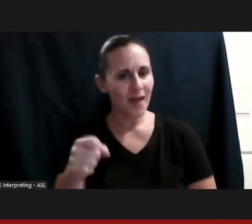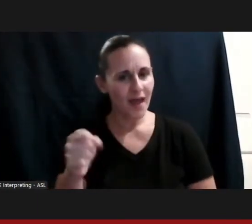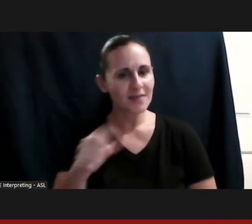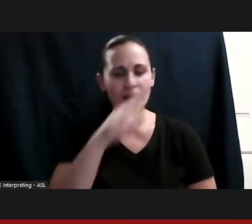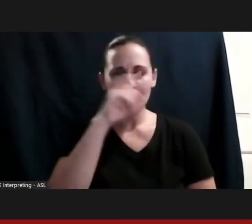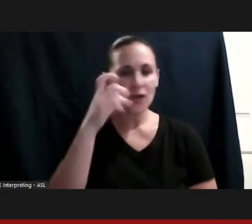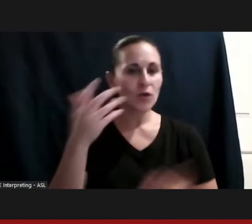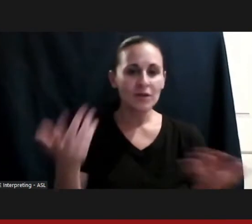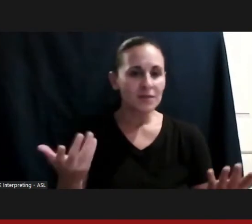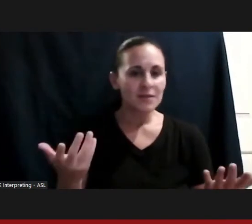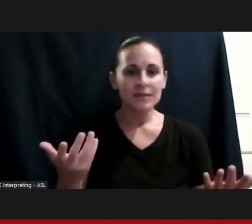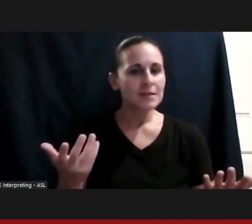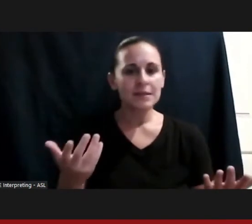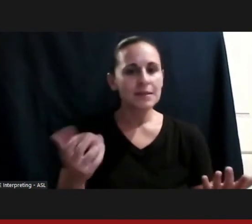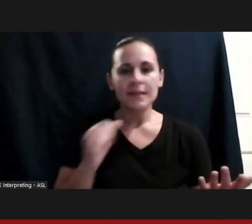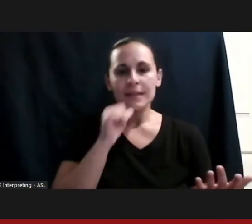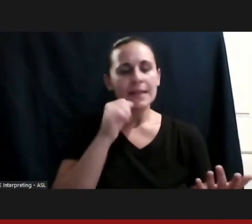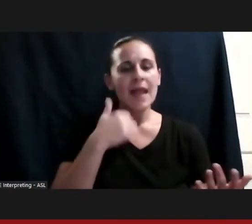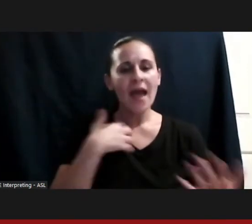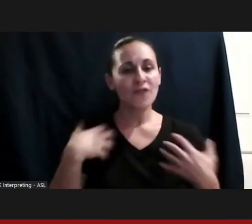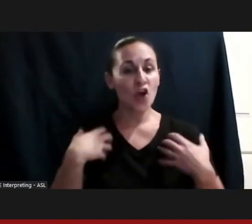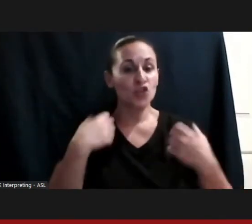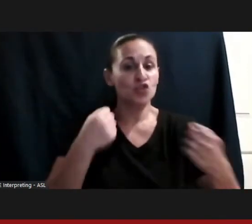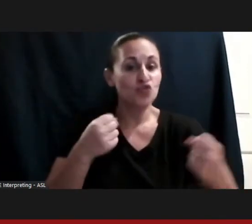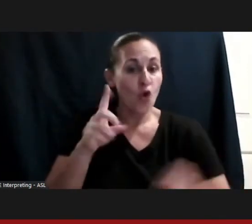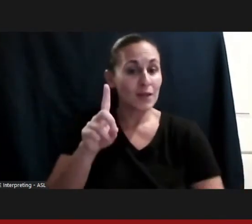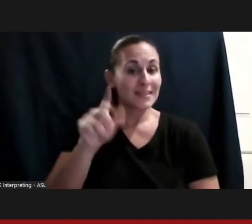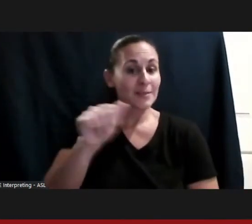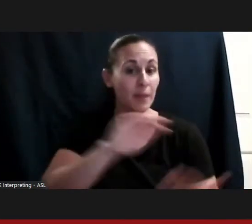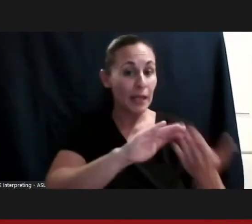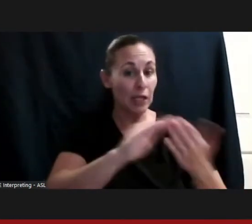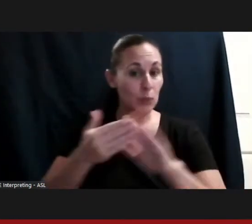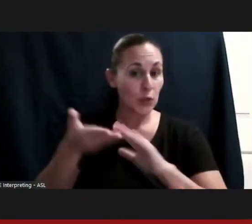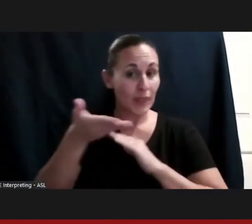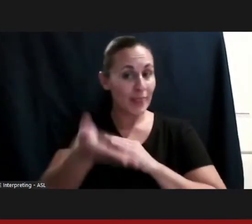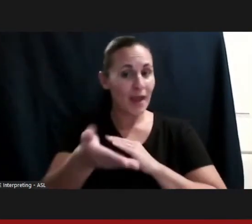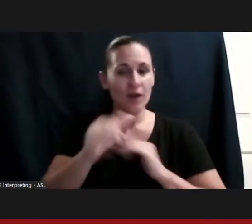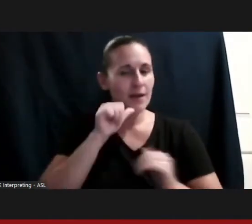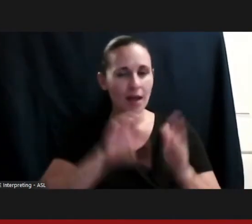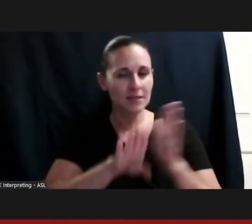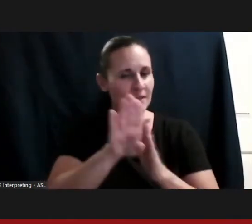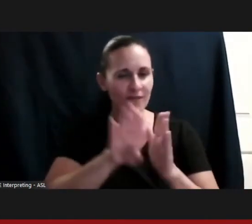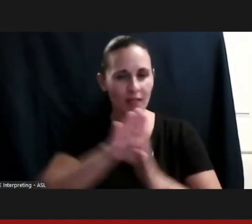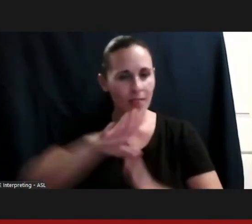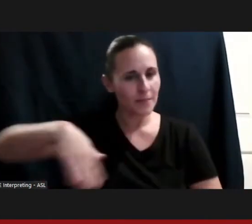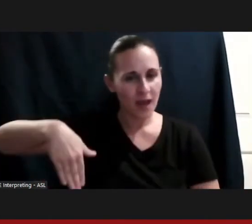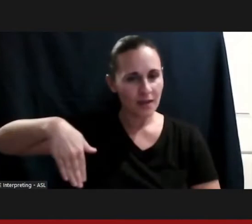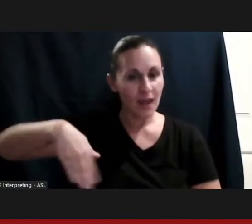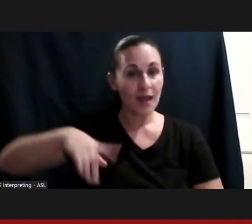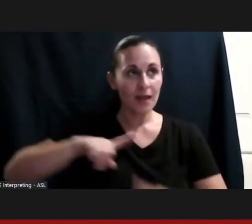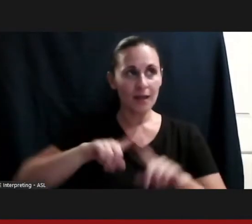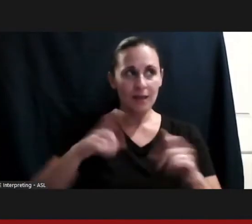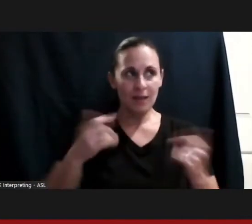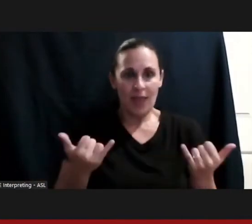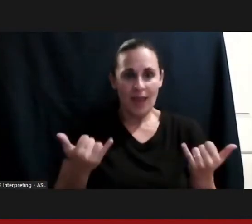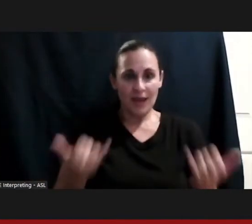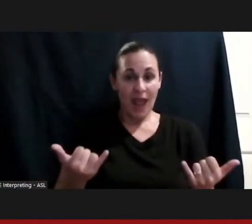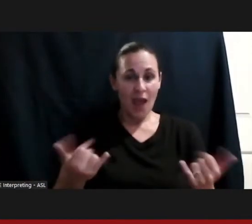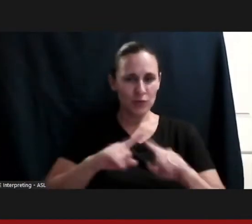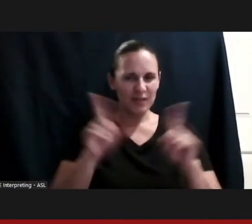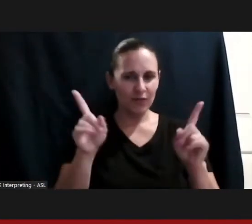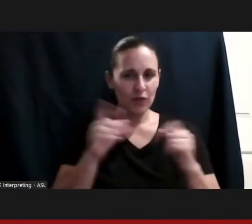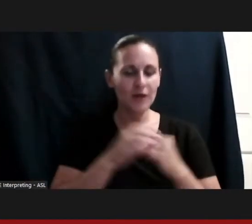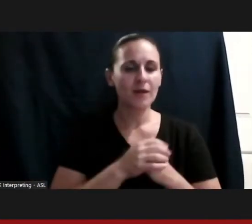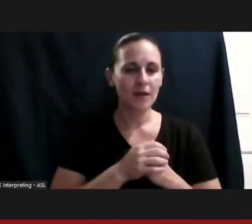a strong disability community that had developed at the medical school like there is now, I was